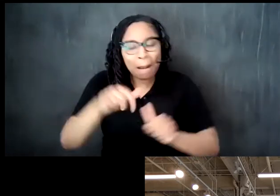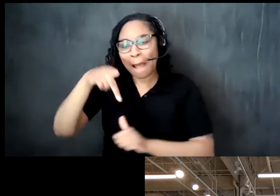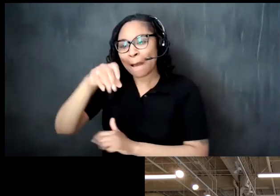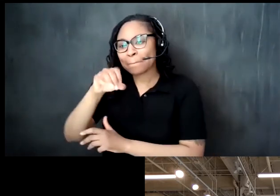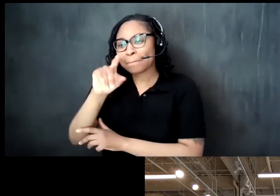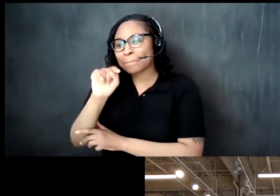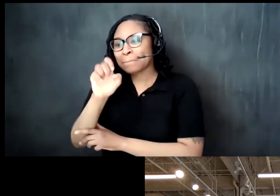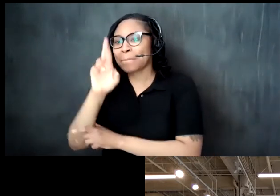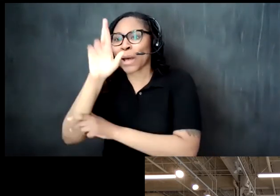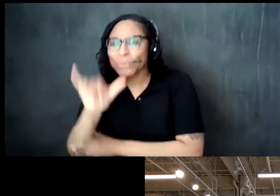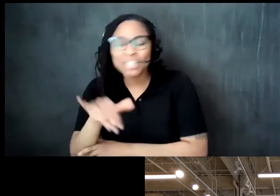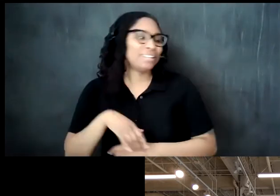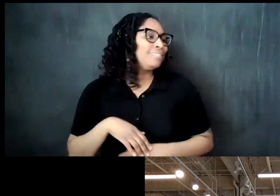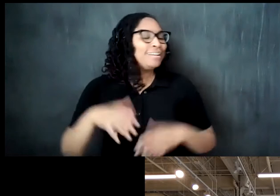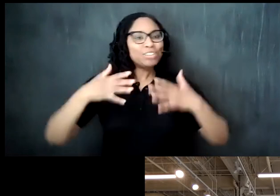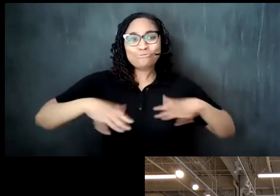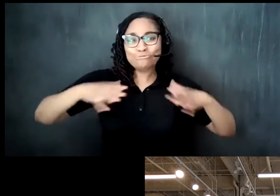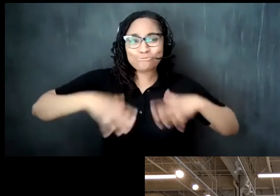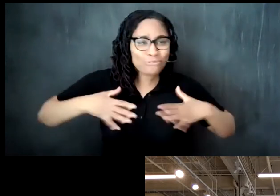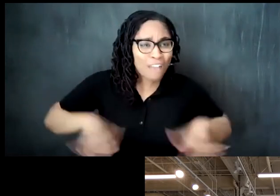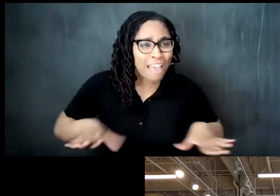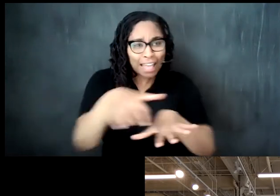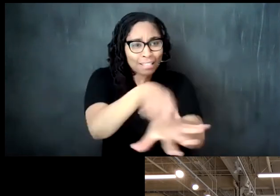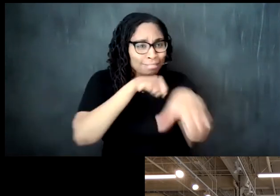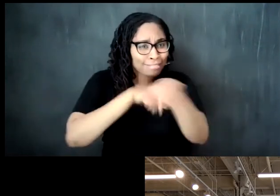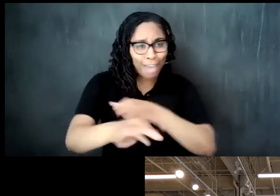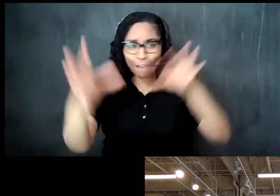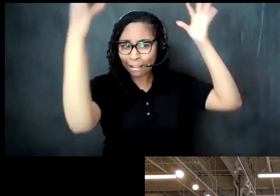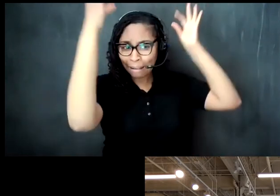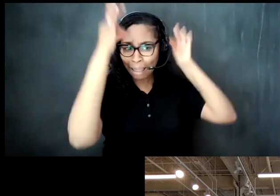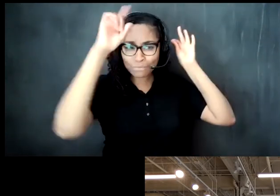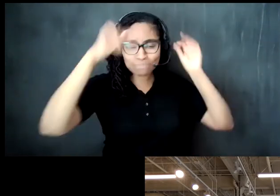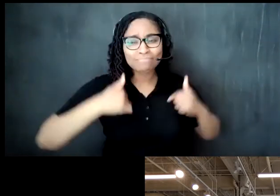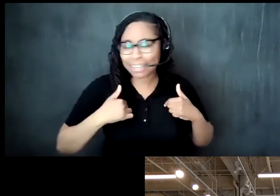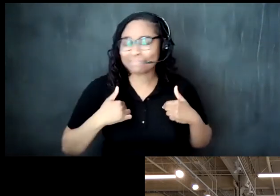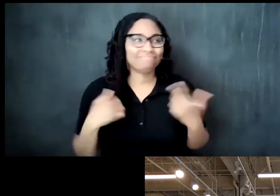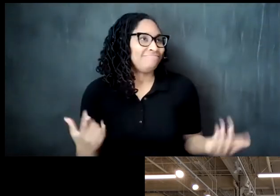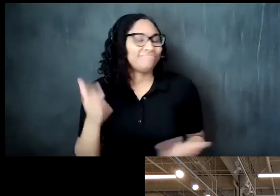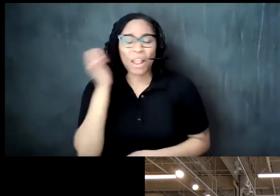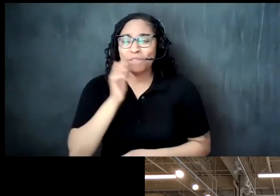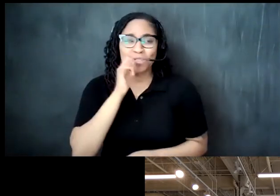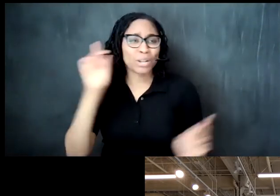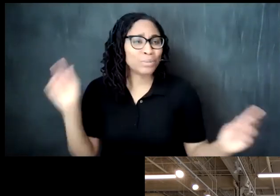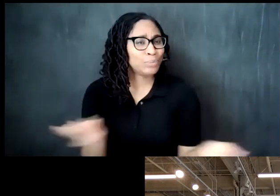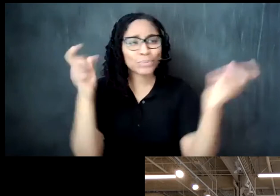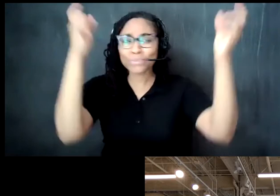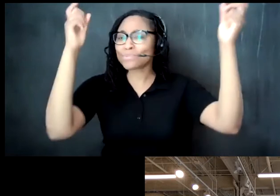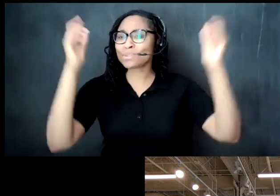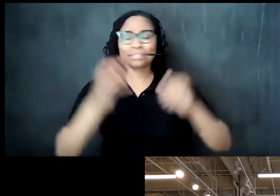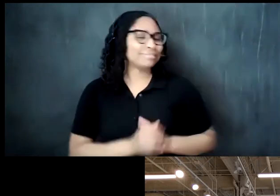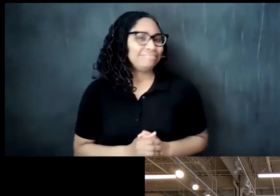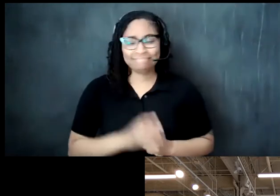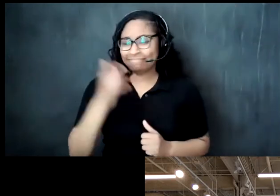you know and i wear the hats and gloves every day is ceremonious every day is to be celebrated even